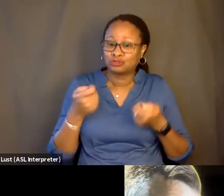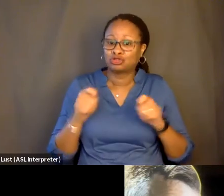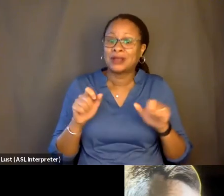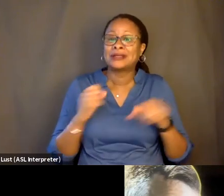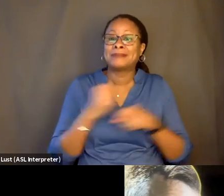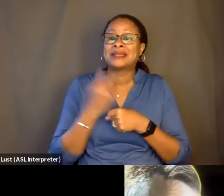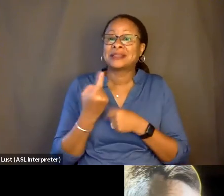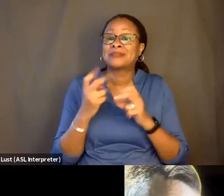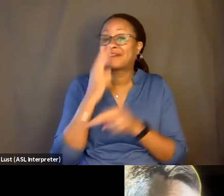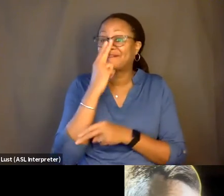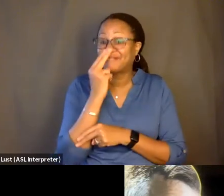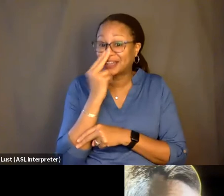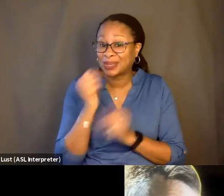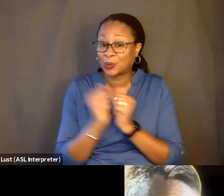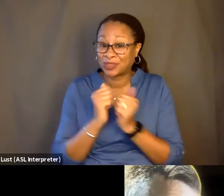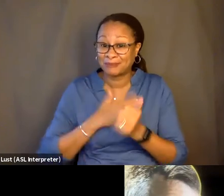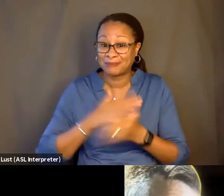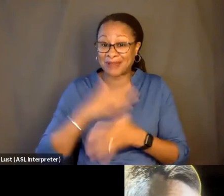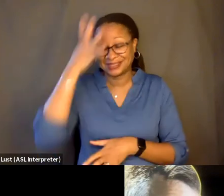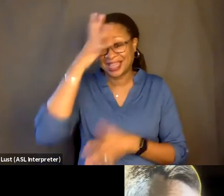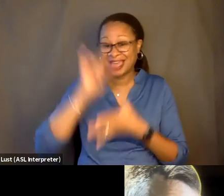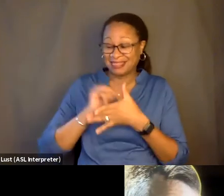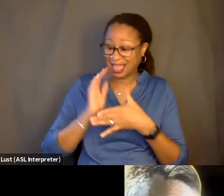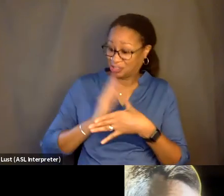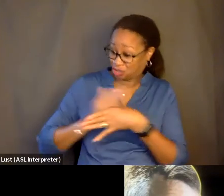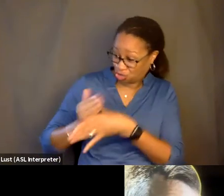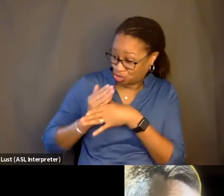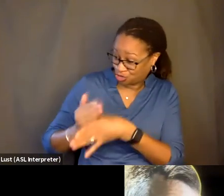with my dad, like, that as our shared mission,